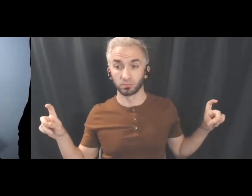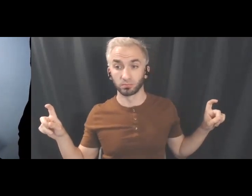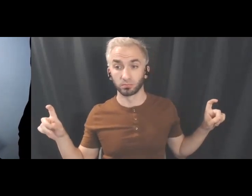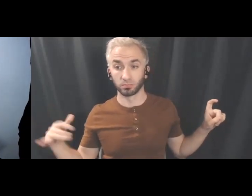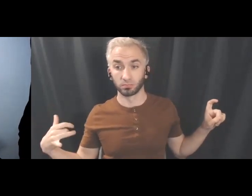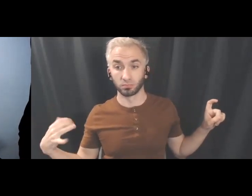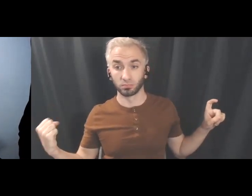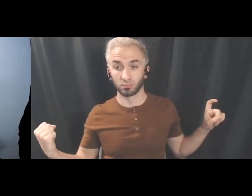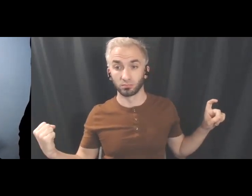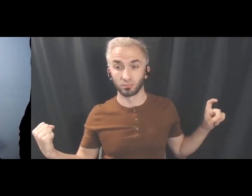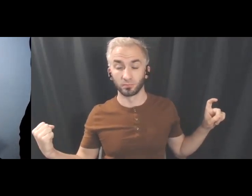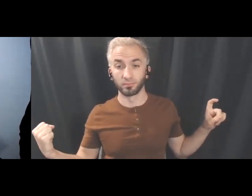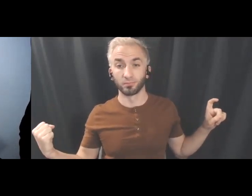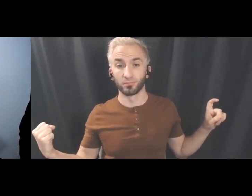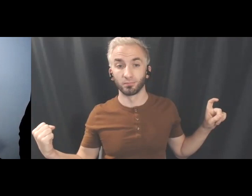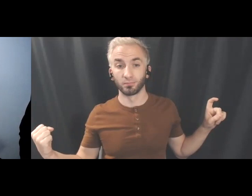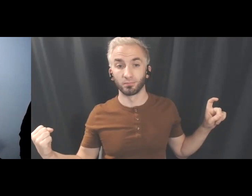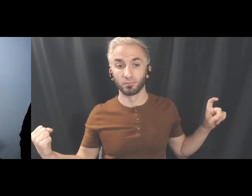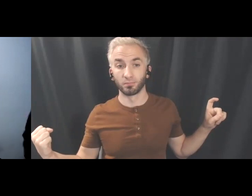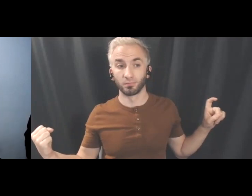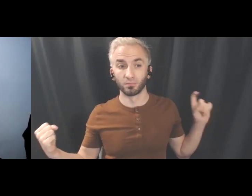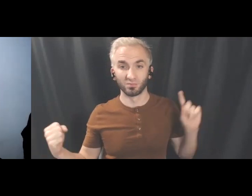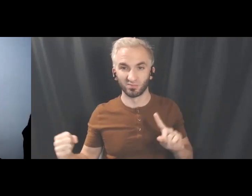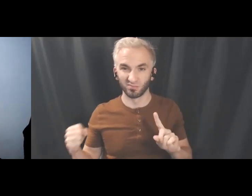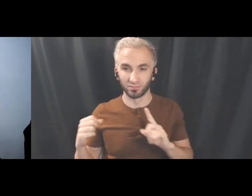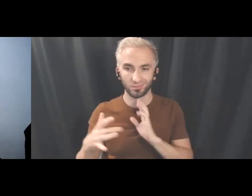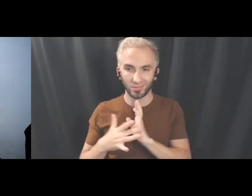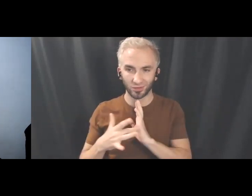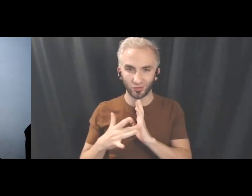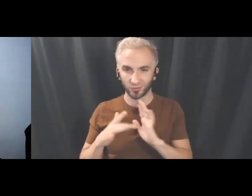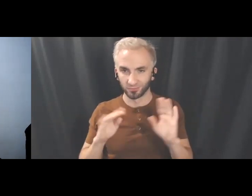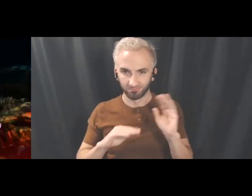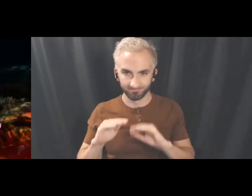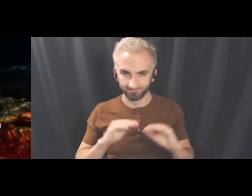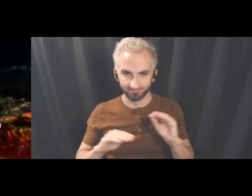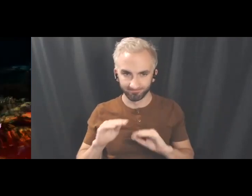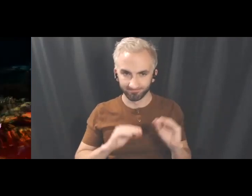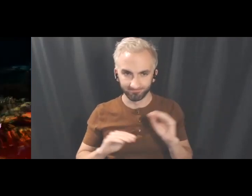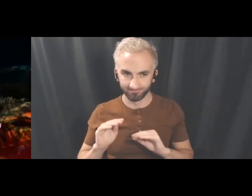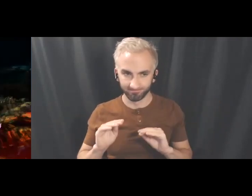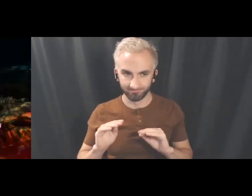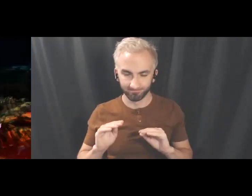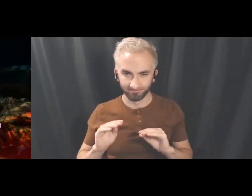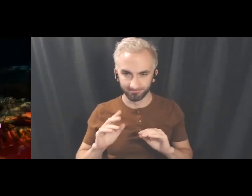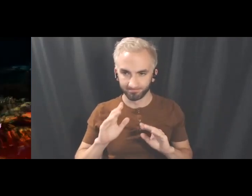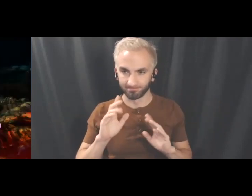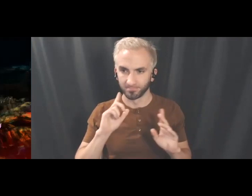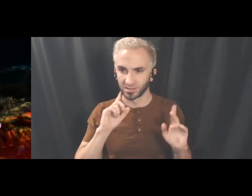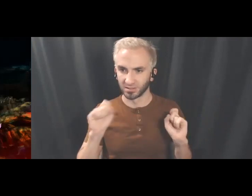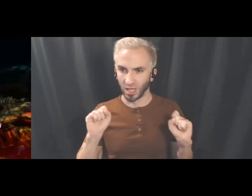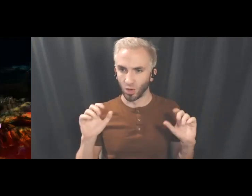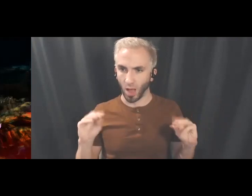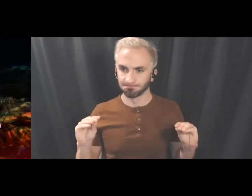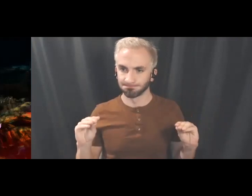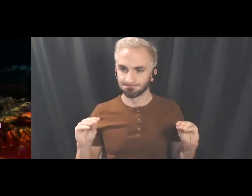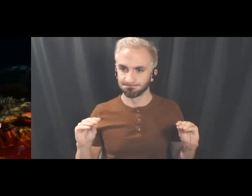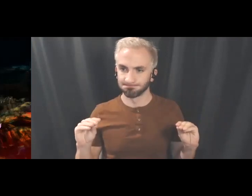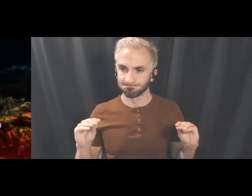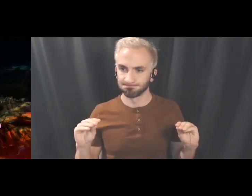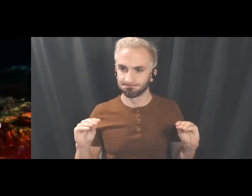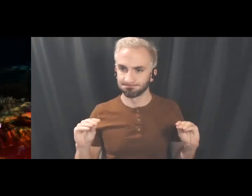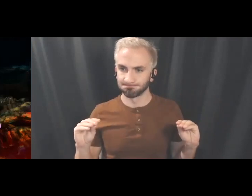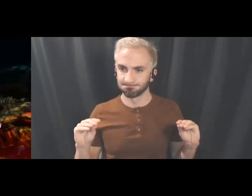Okay quickly reset here.